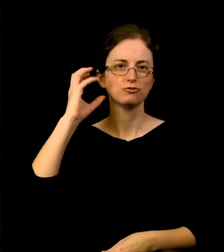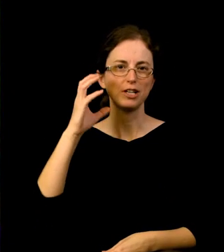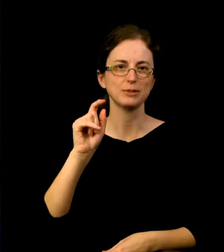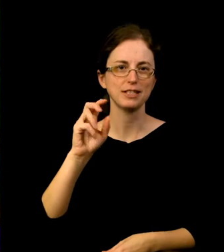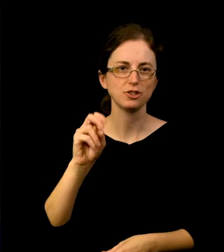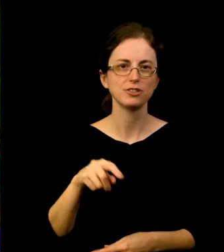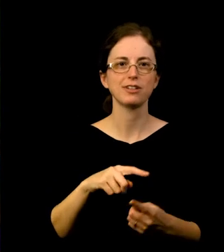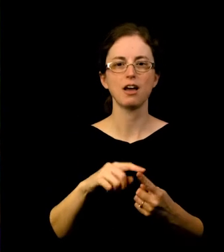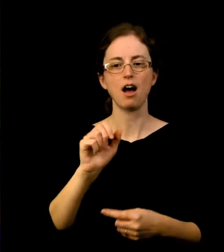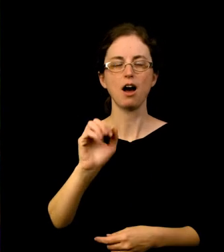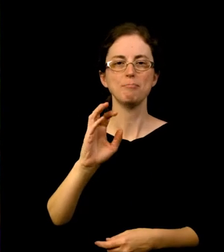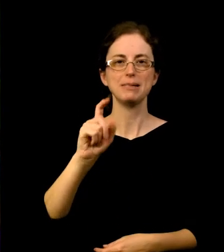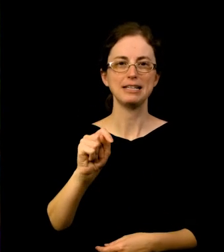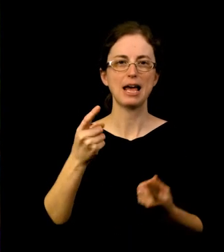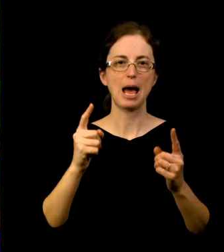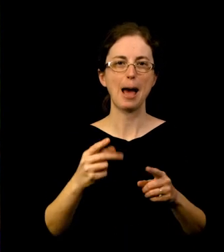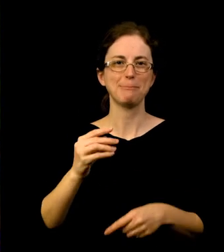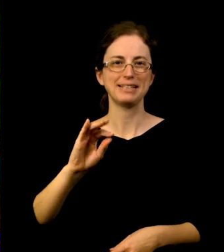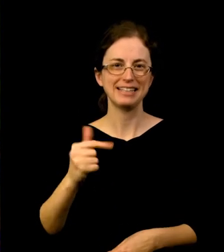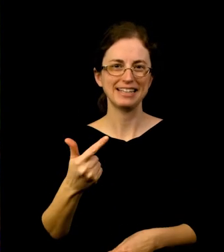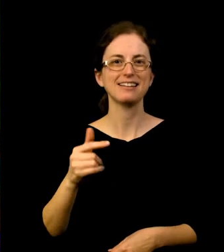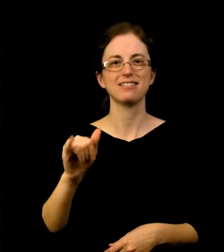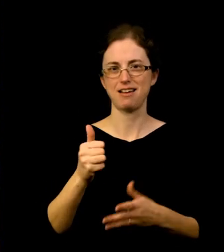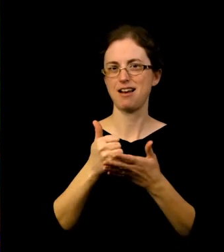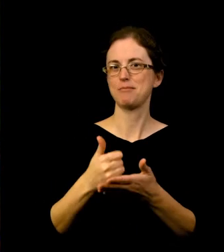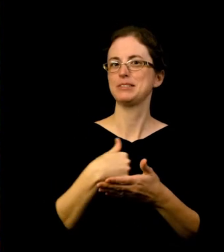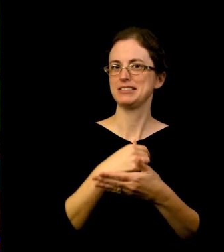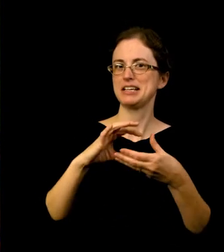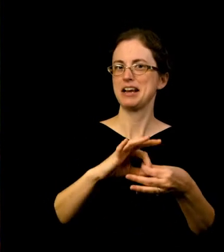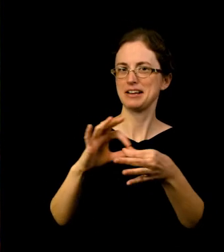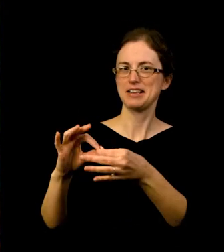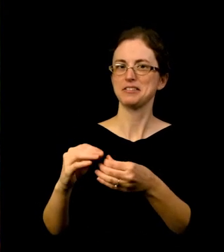A Beat Happening, which helped connect us with some youth DJs.